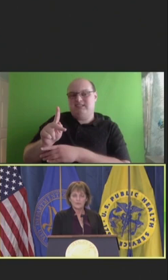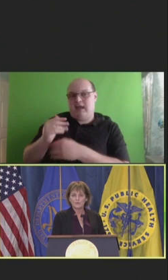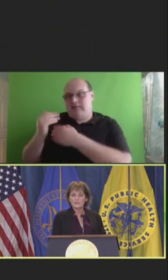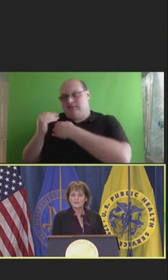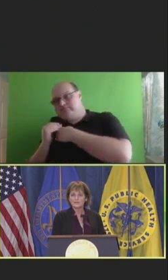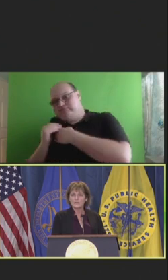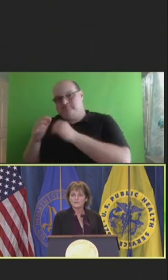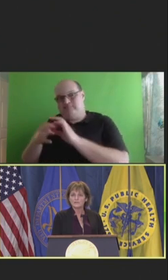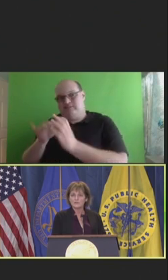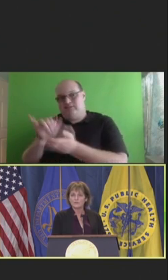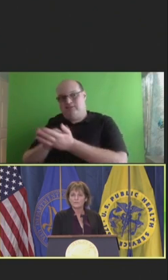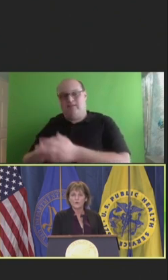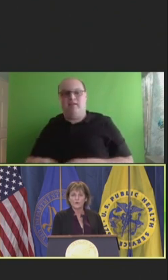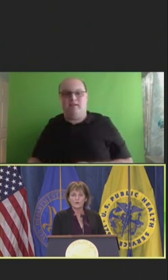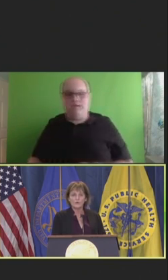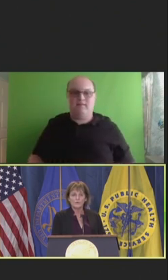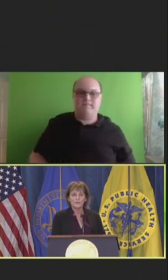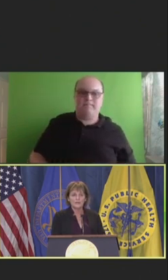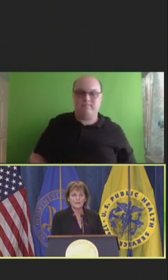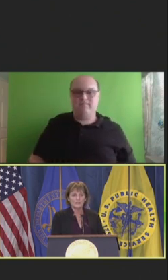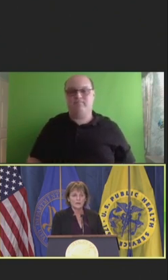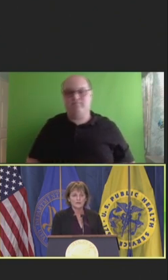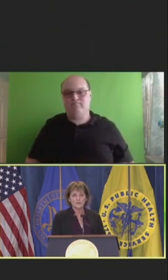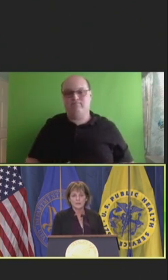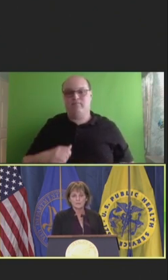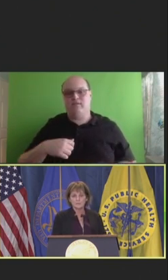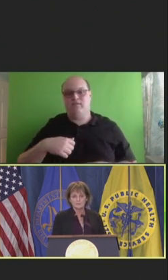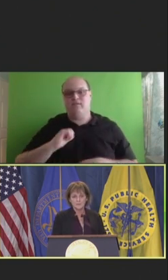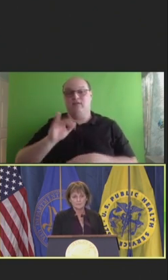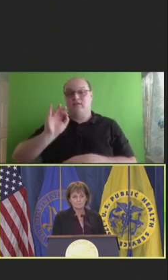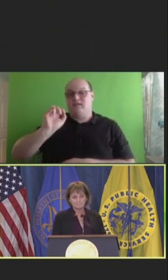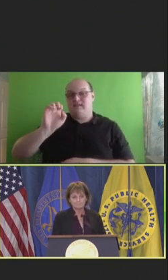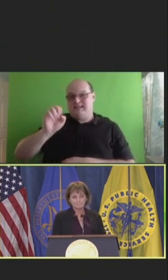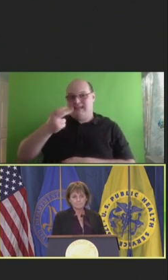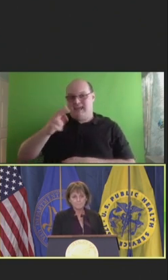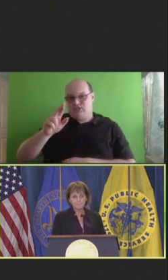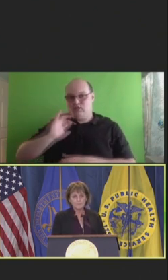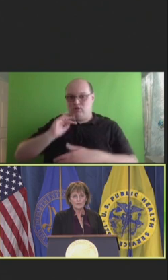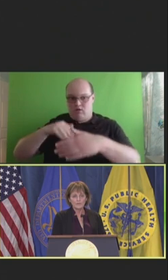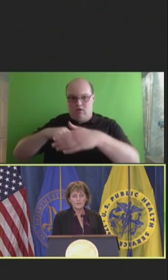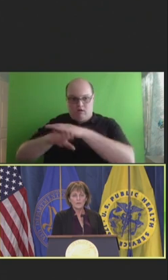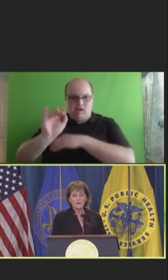The great transfer of work when EHRs came into being. Right?